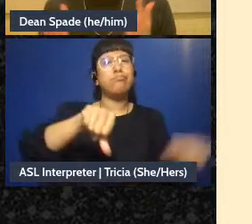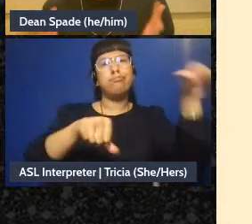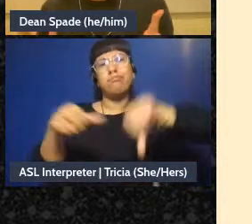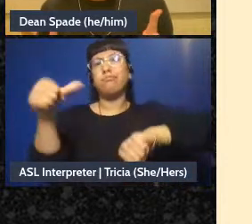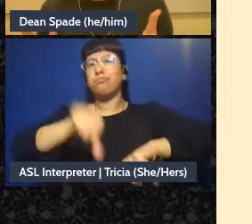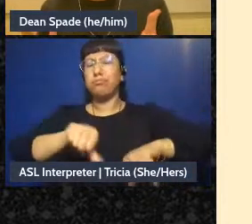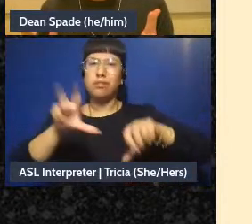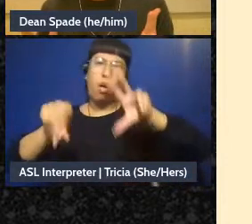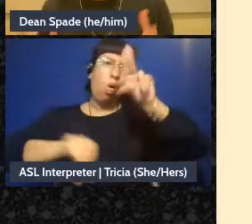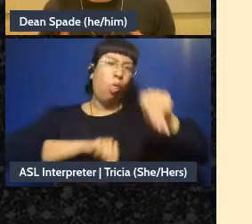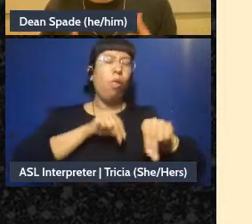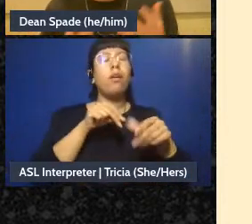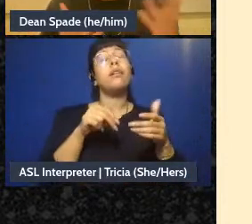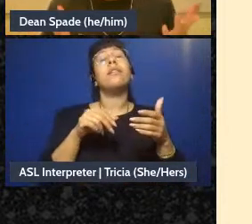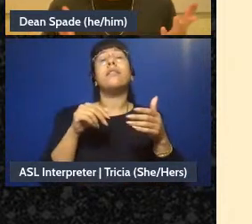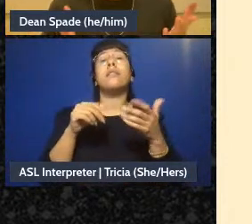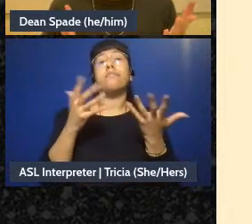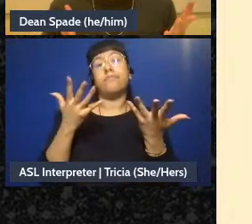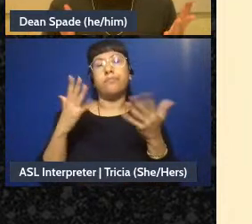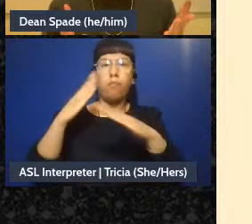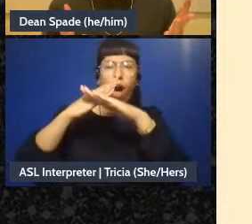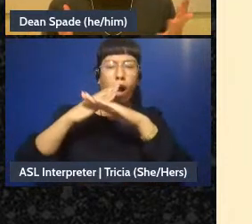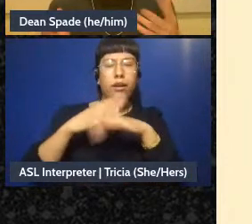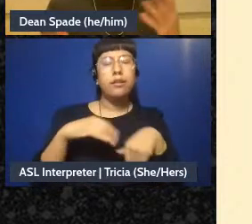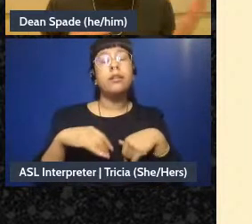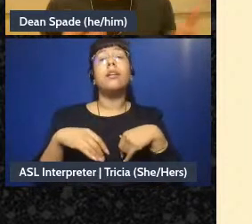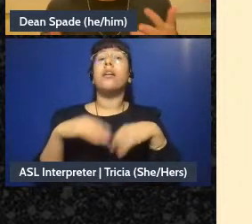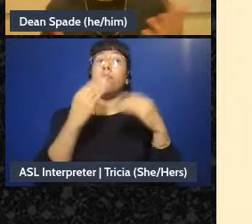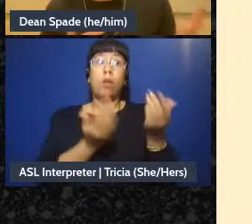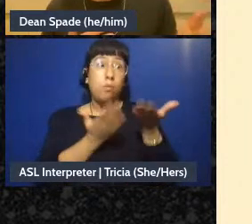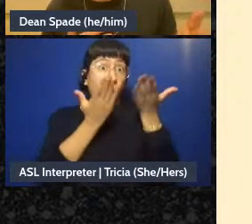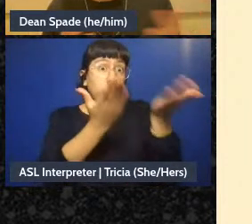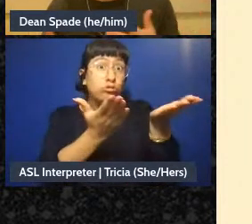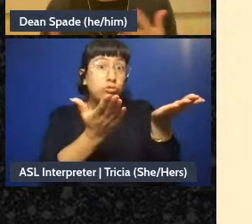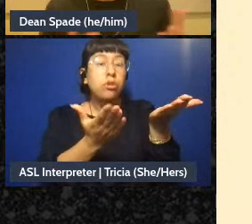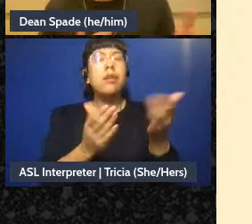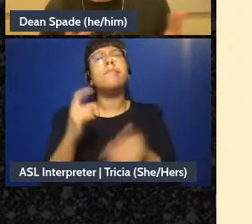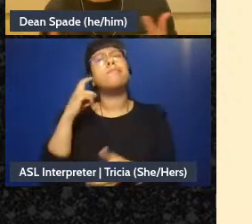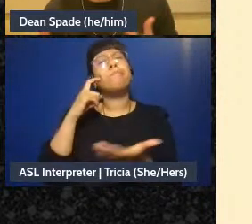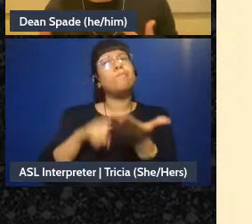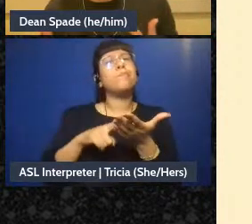a proposal we listen for concerns we-we alter the proposal to try to make it work for more people,